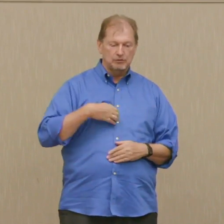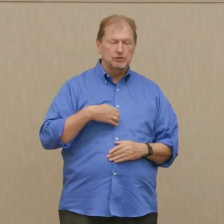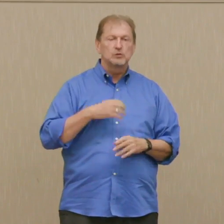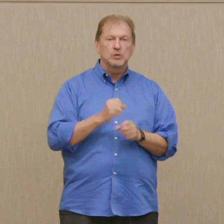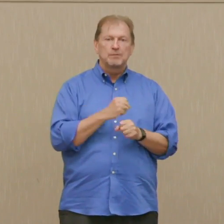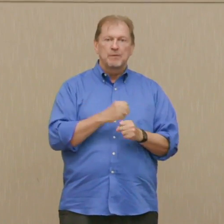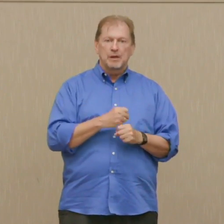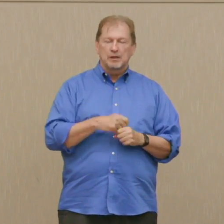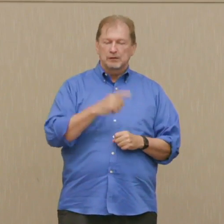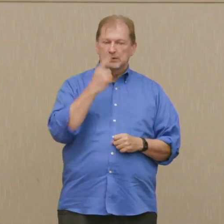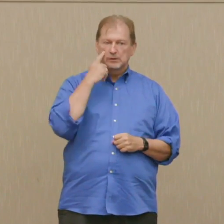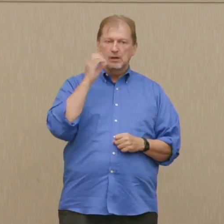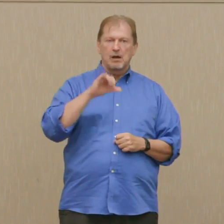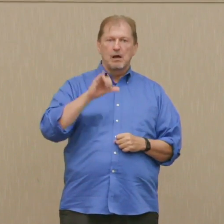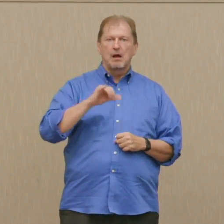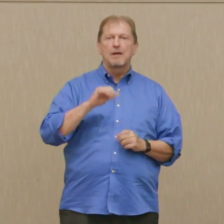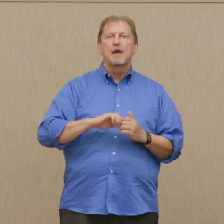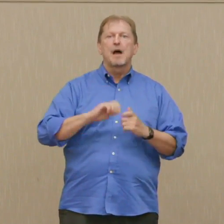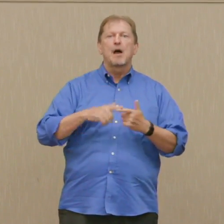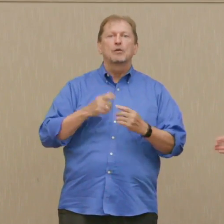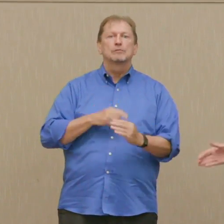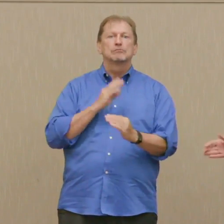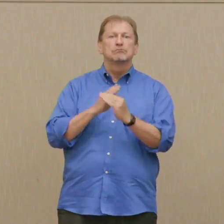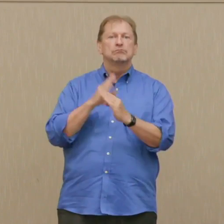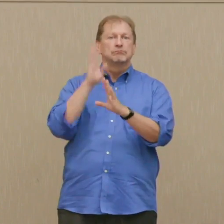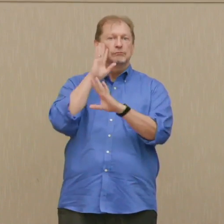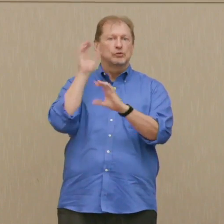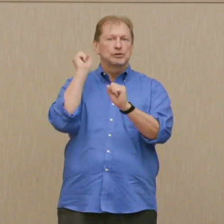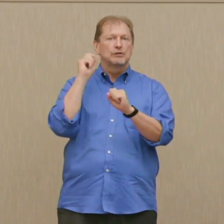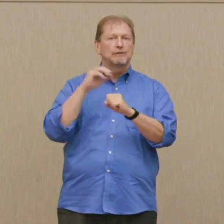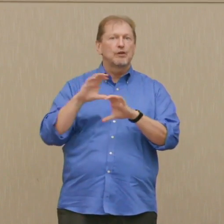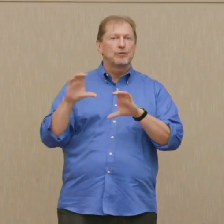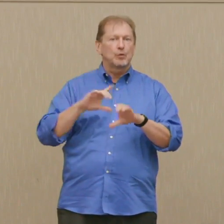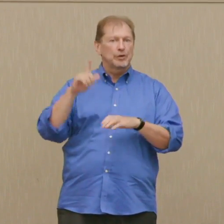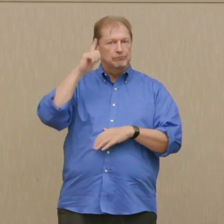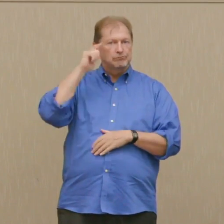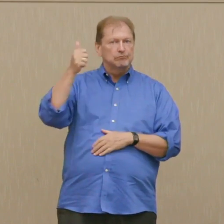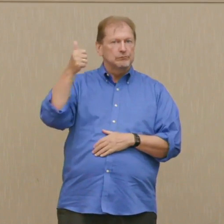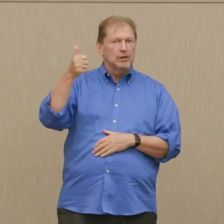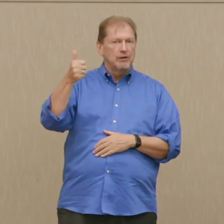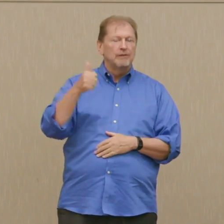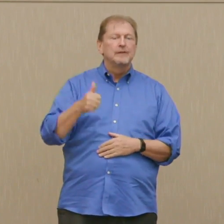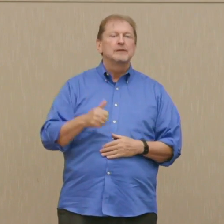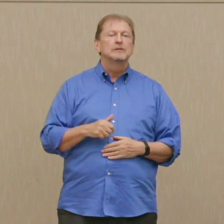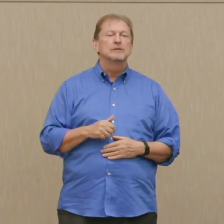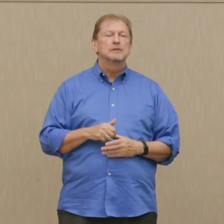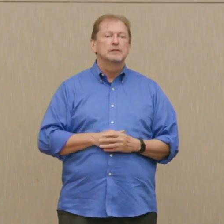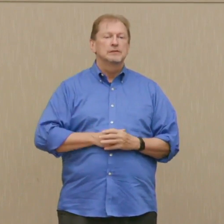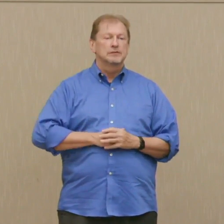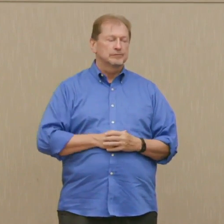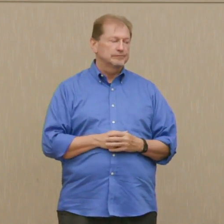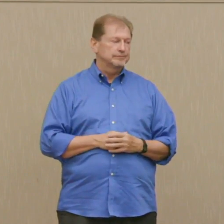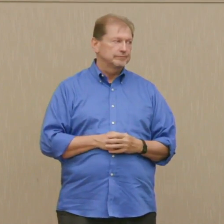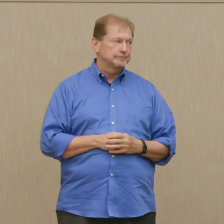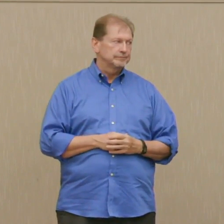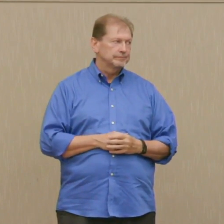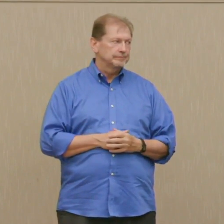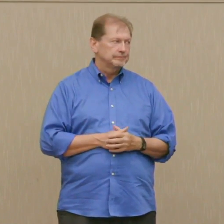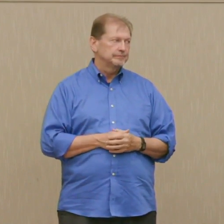that there was a legislative reason that this was an illegal order would give them some inhibition.